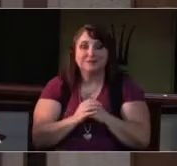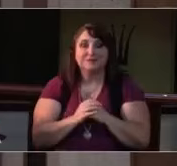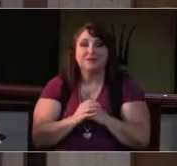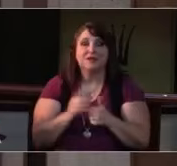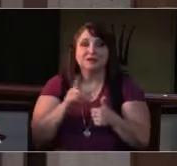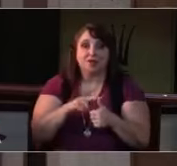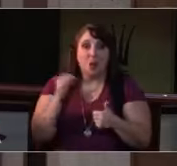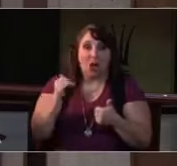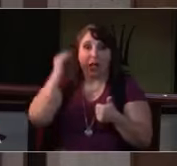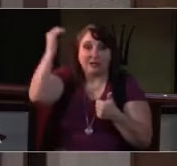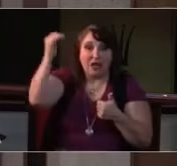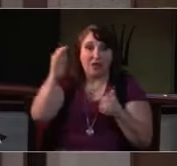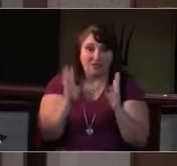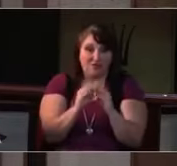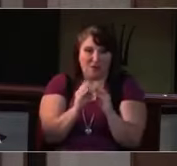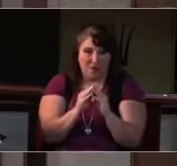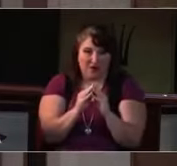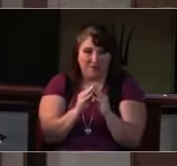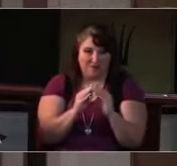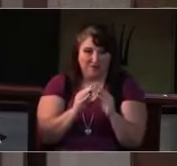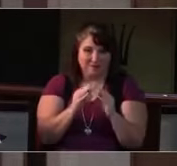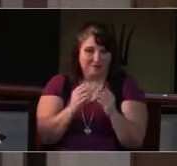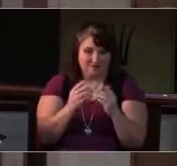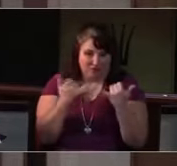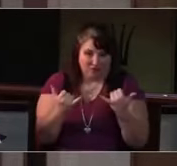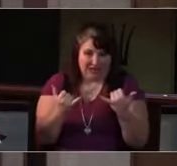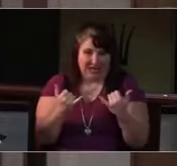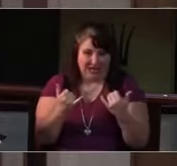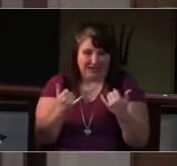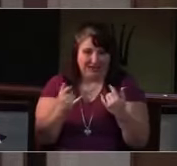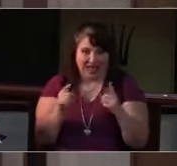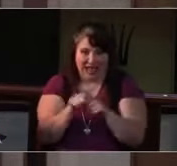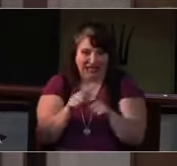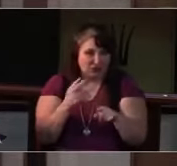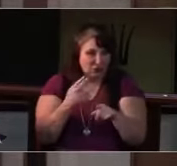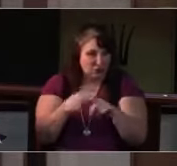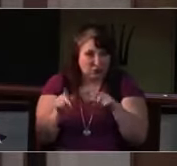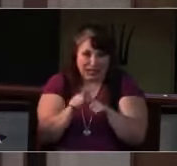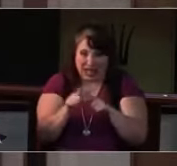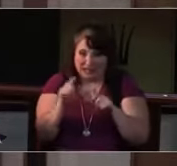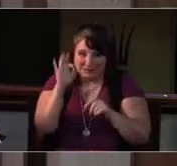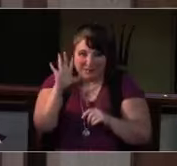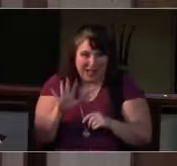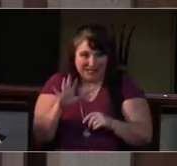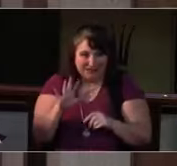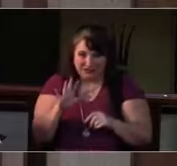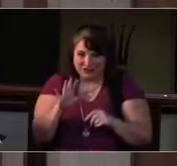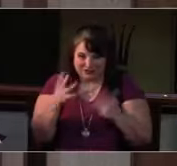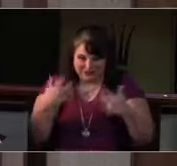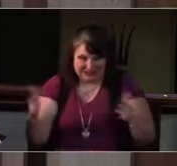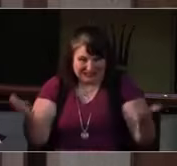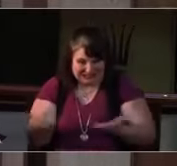peace and love to the world from St. Matthew's. May you experience God's peace this week.